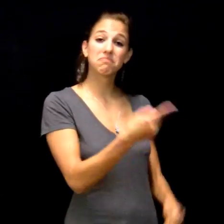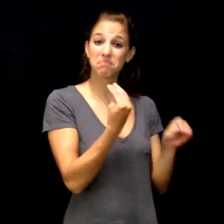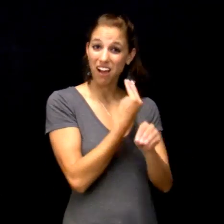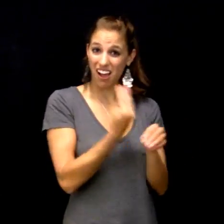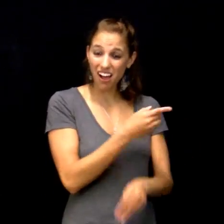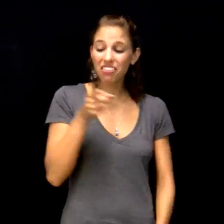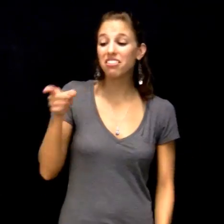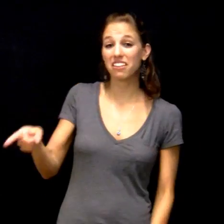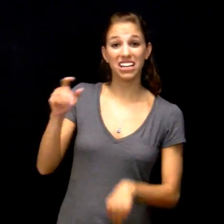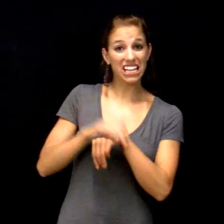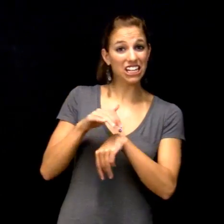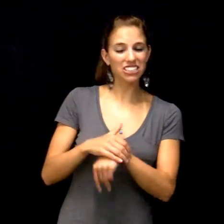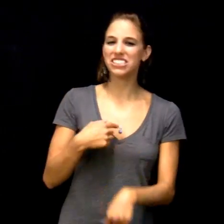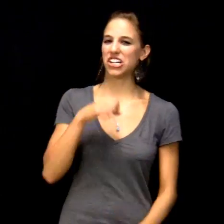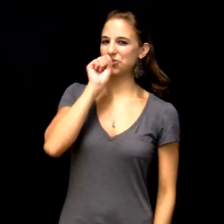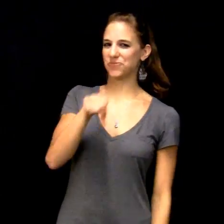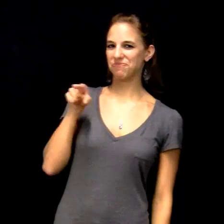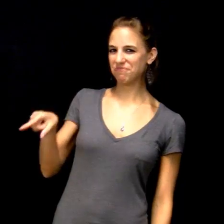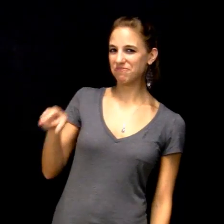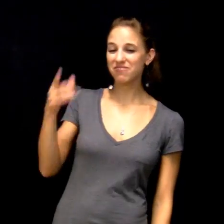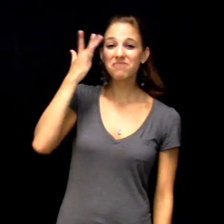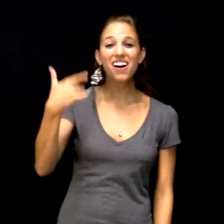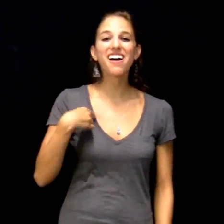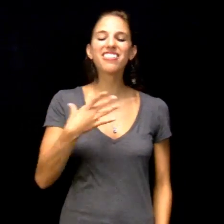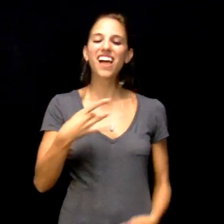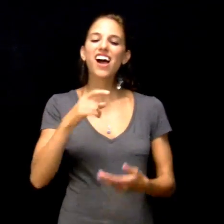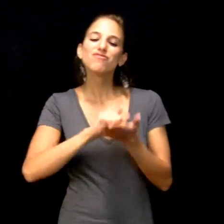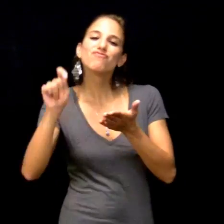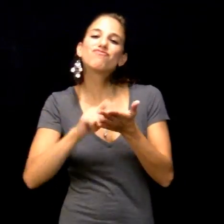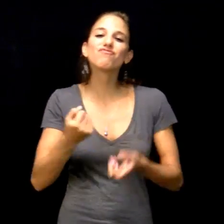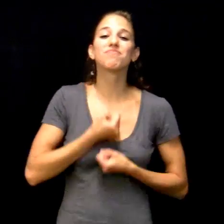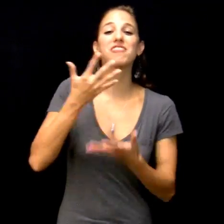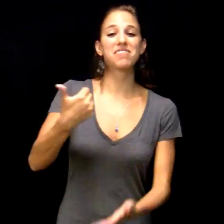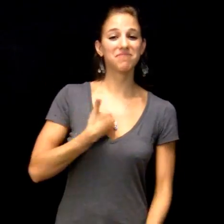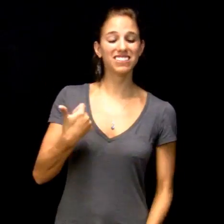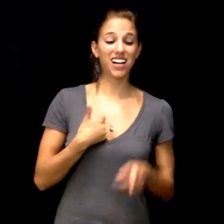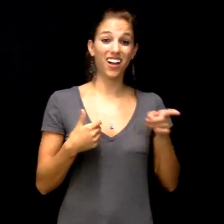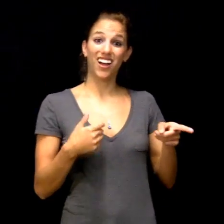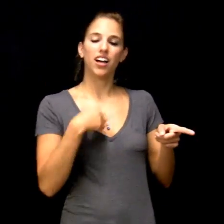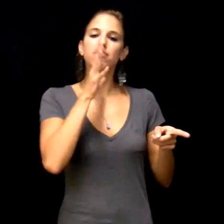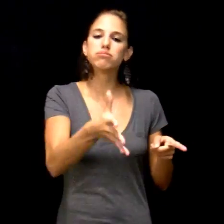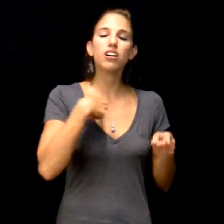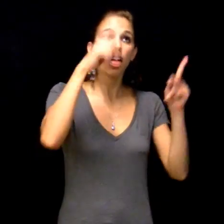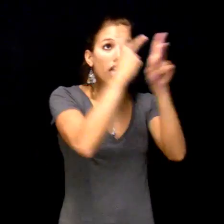“Math (points a finger in the space) and English (points a finger in another area of the space). I admire English because I like to write and express myself. As for [math], I don’t like to calculate numbers. I like